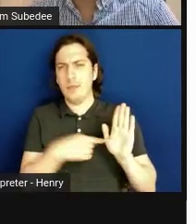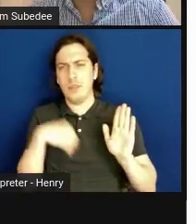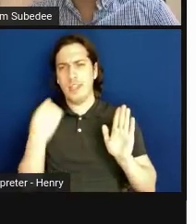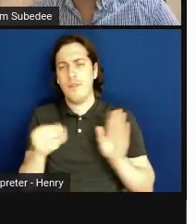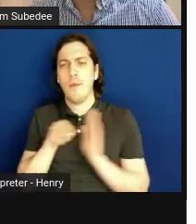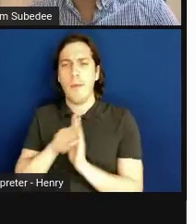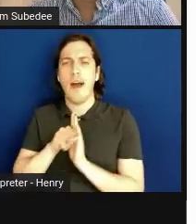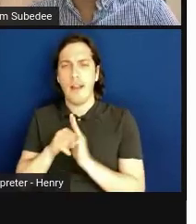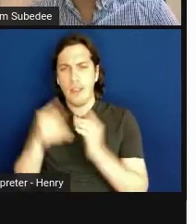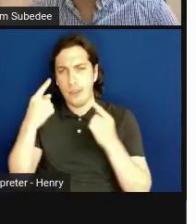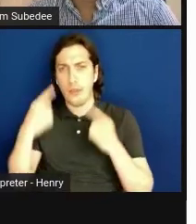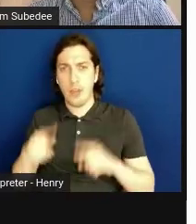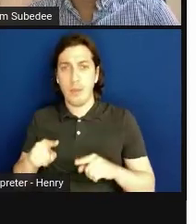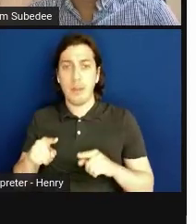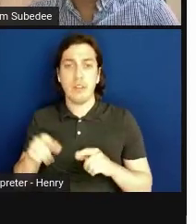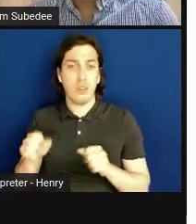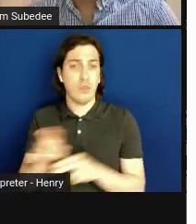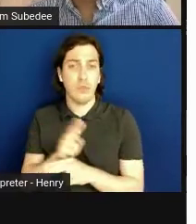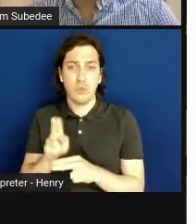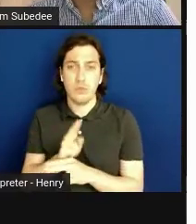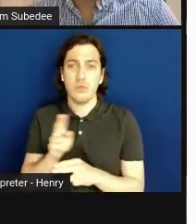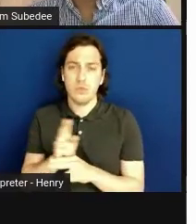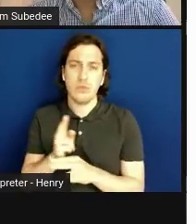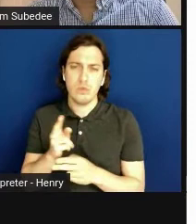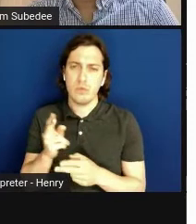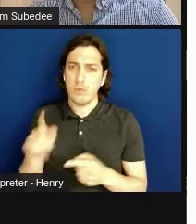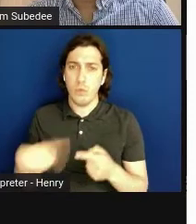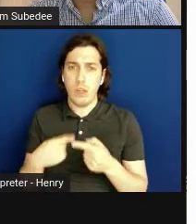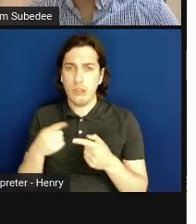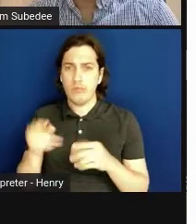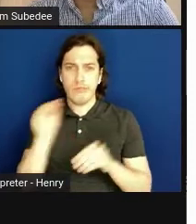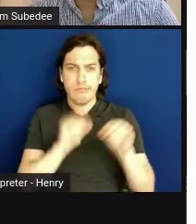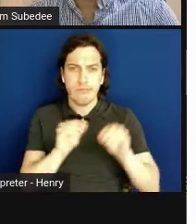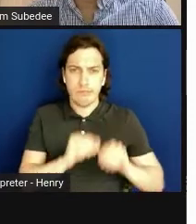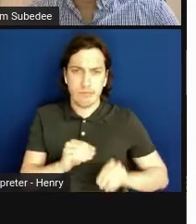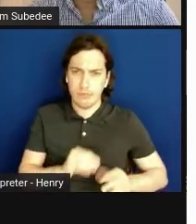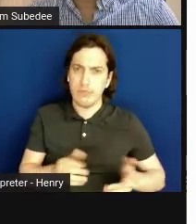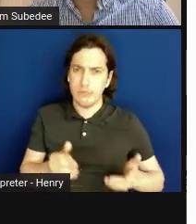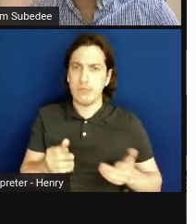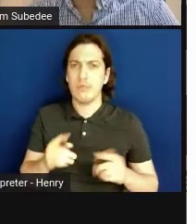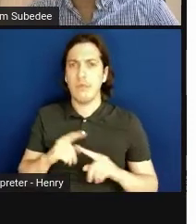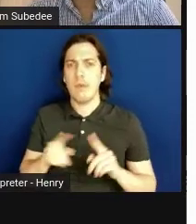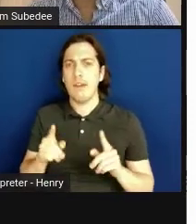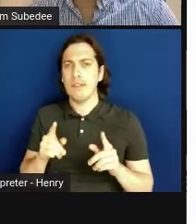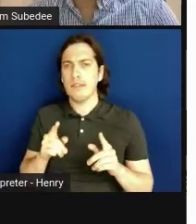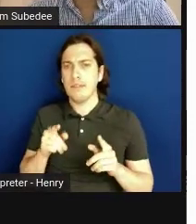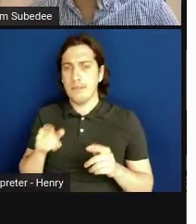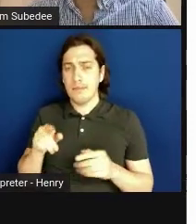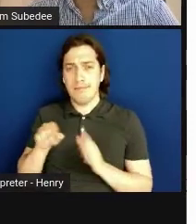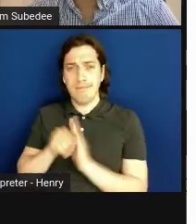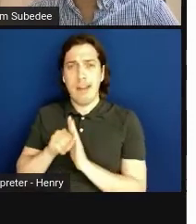that you can use whenever you're putting together SBIR/STTR. This model can also serve for other agreements